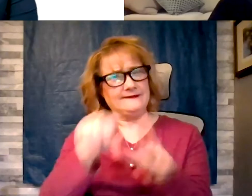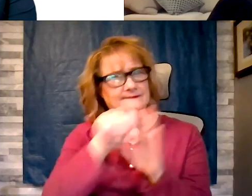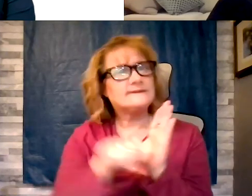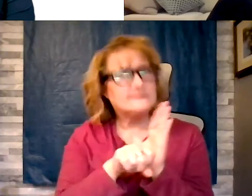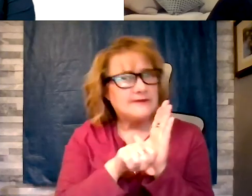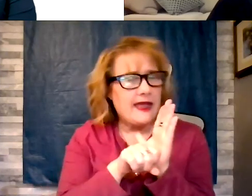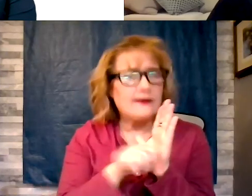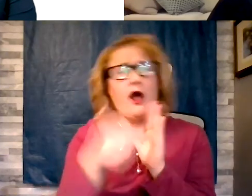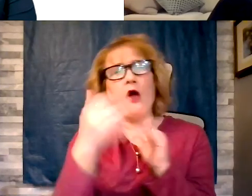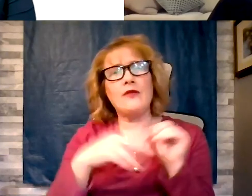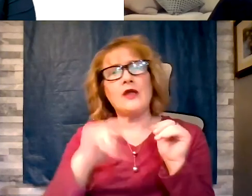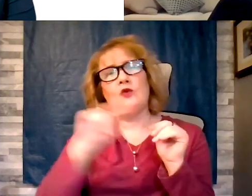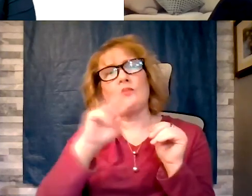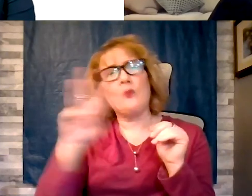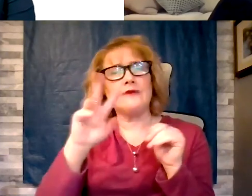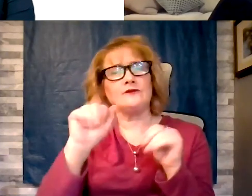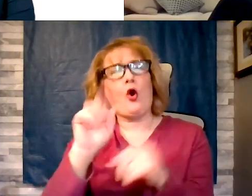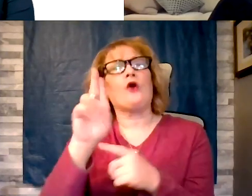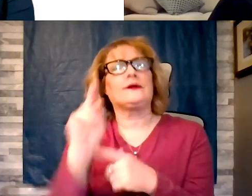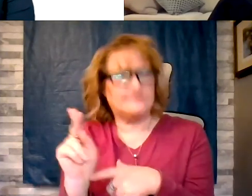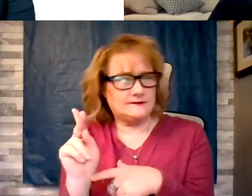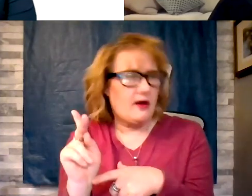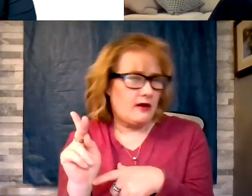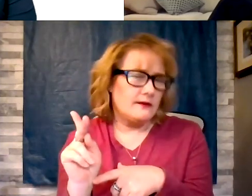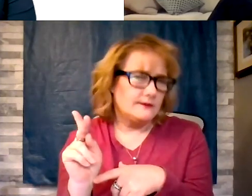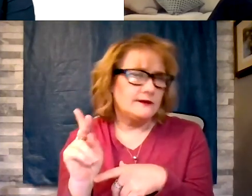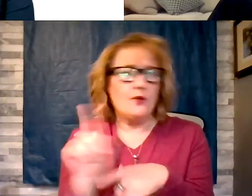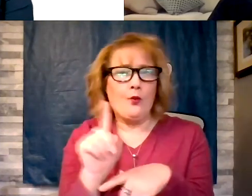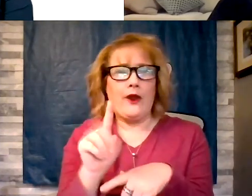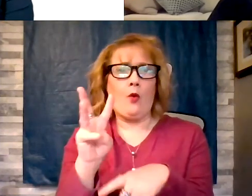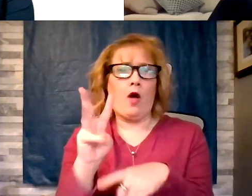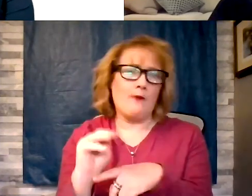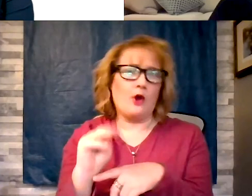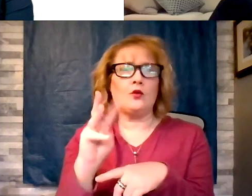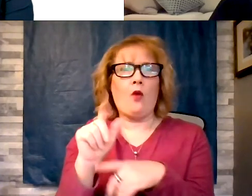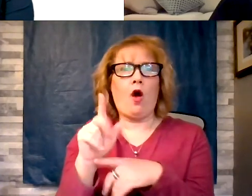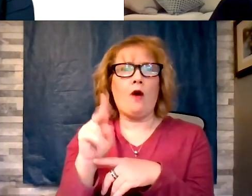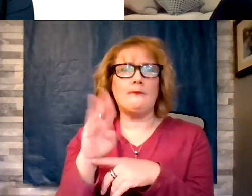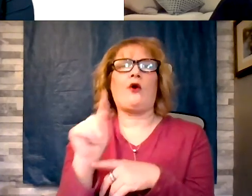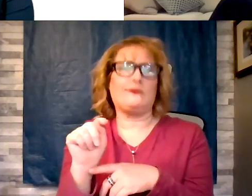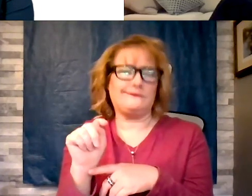where Wal-Mart is. It is not